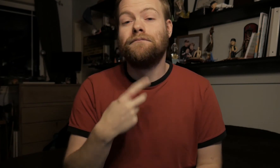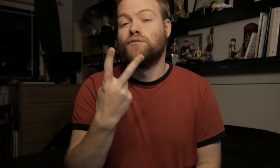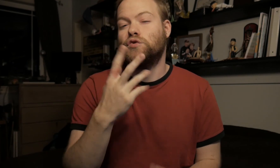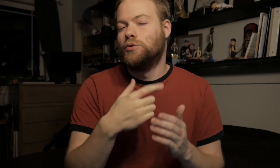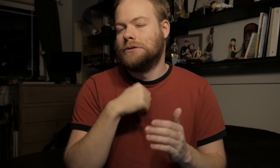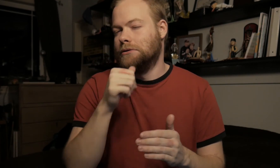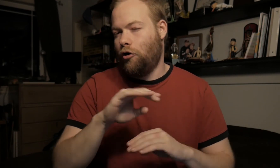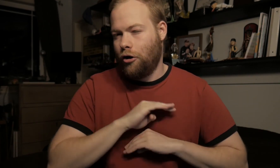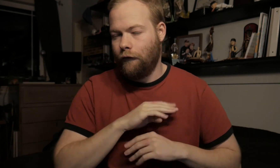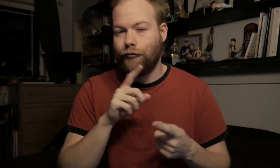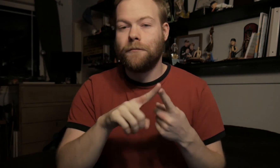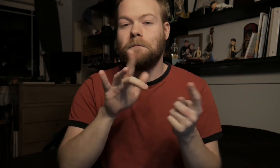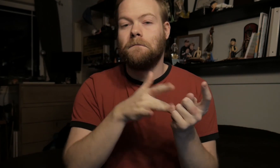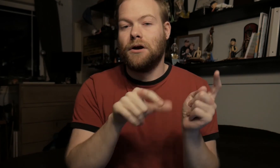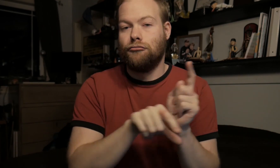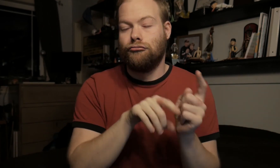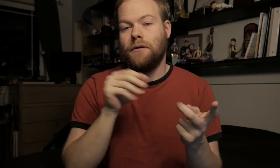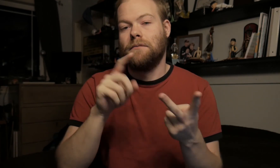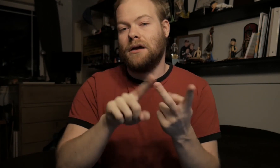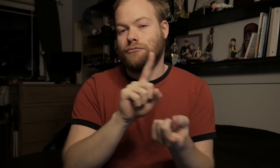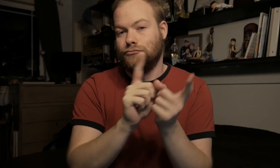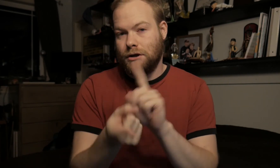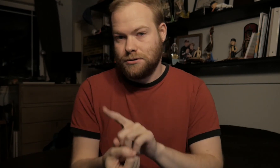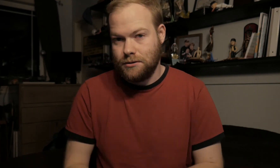The two I didn’t cover are Middle Grade and Translated.